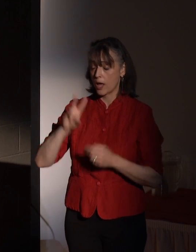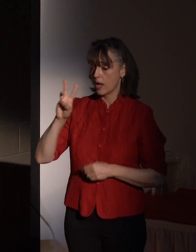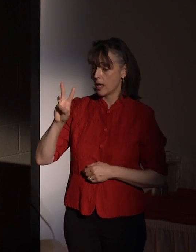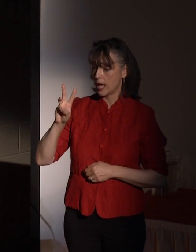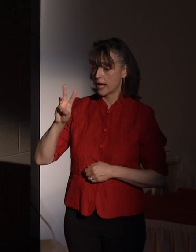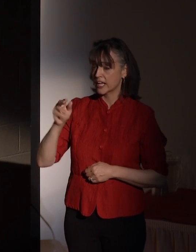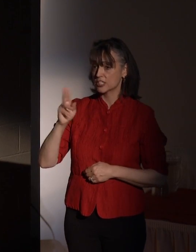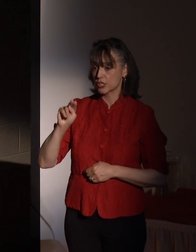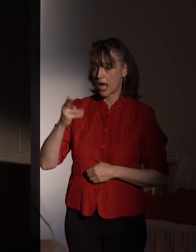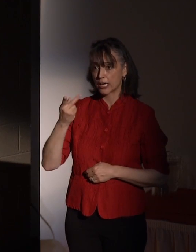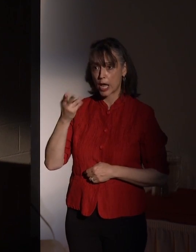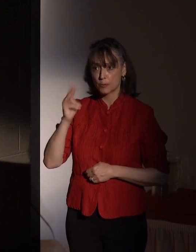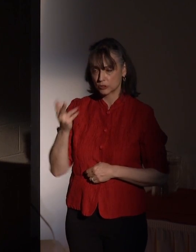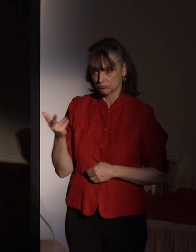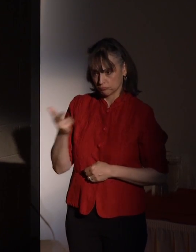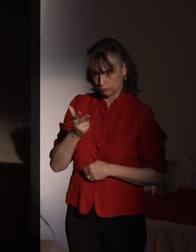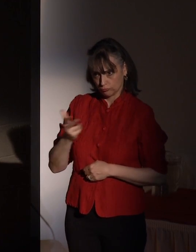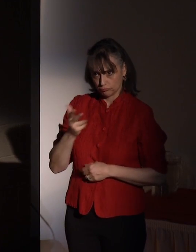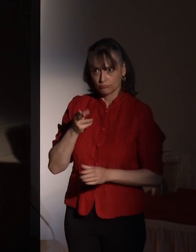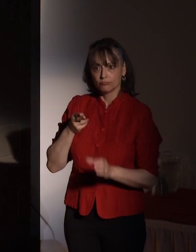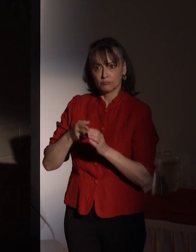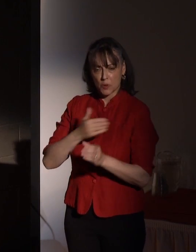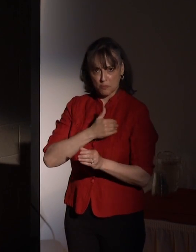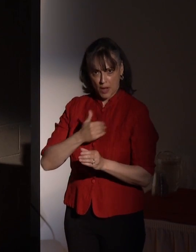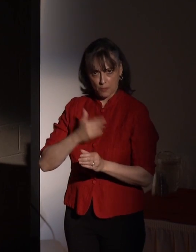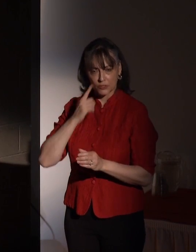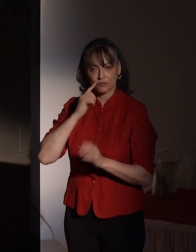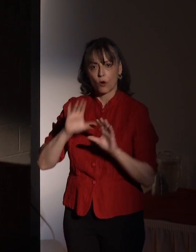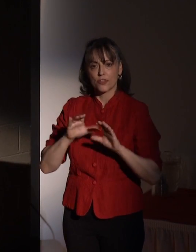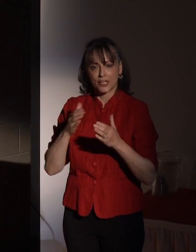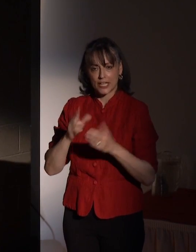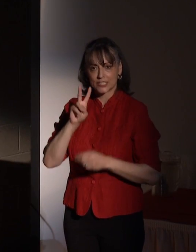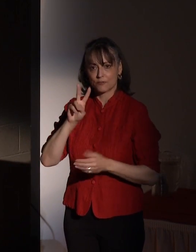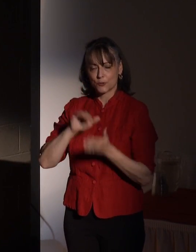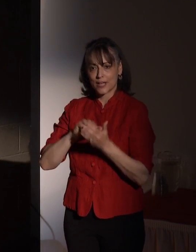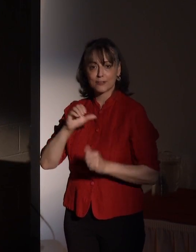Innovation Hall of Fame class of 2010 with us this evening to